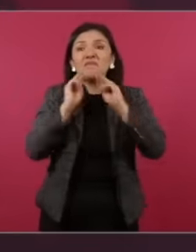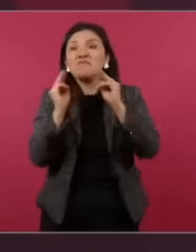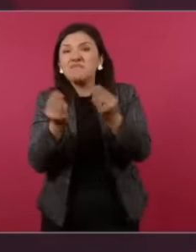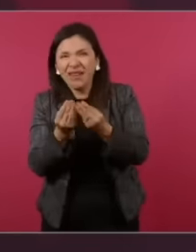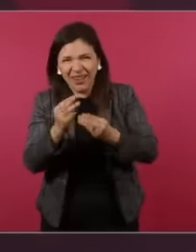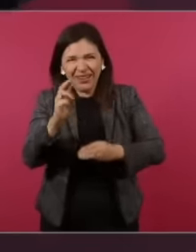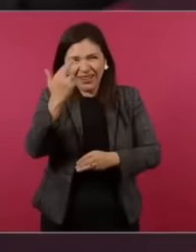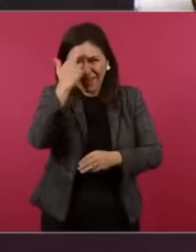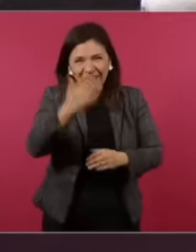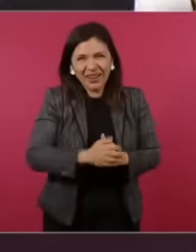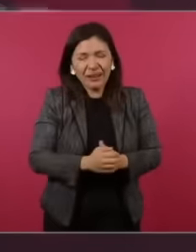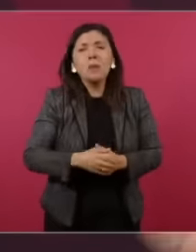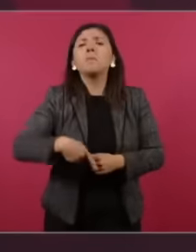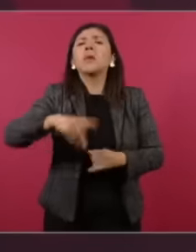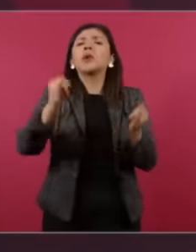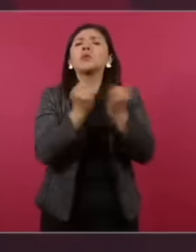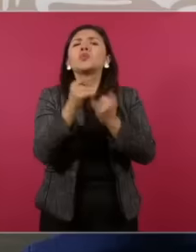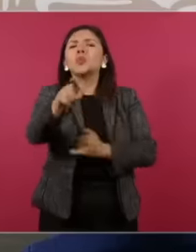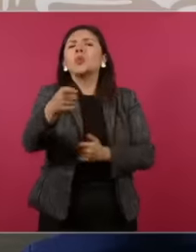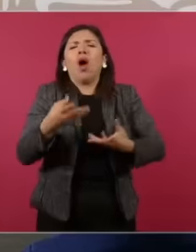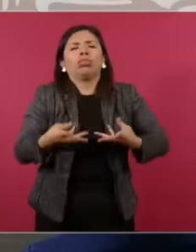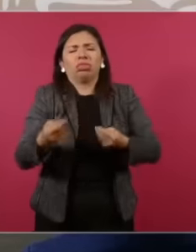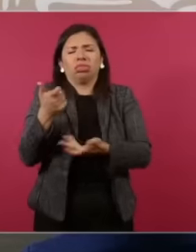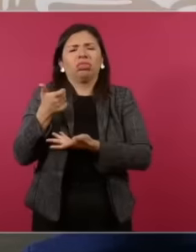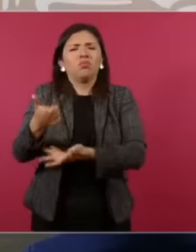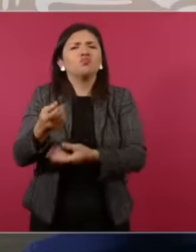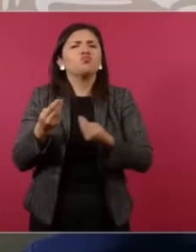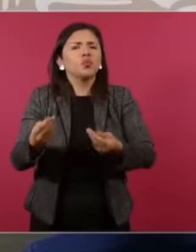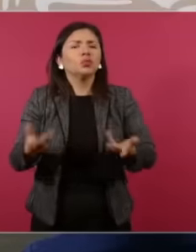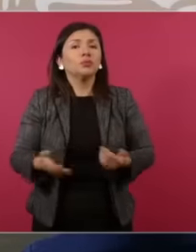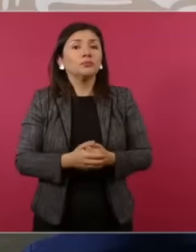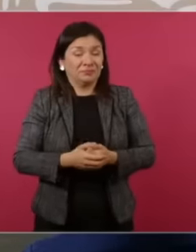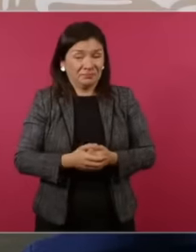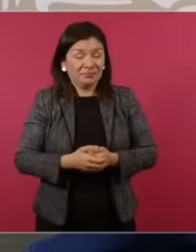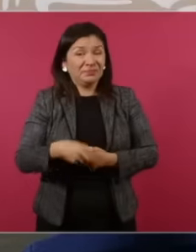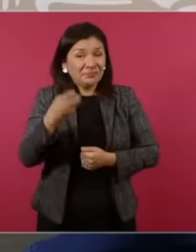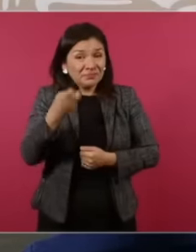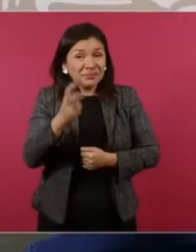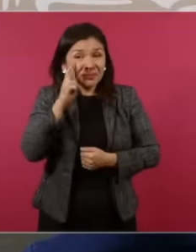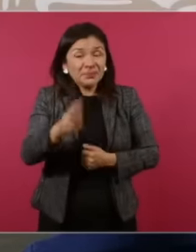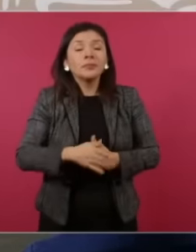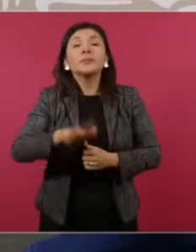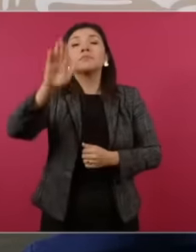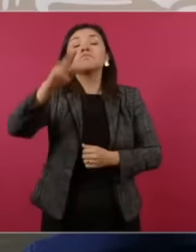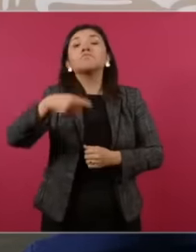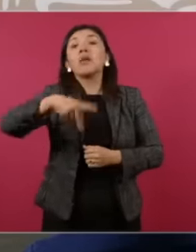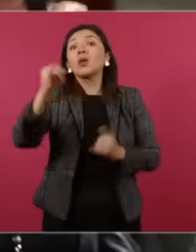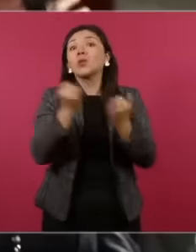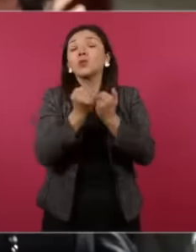a lot and look at the result, the media, but President Claudia also spent a lot.